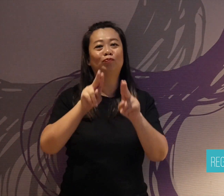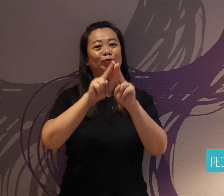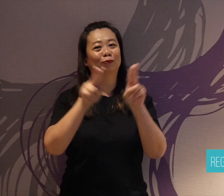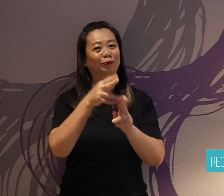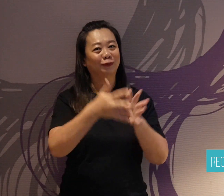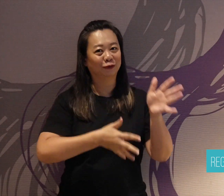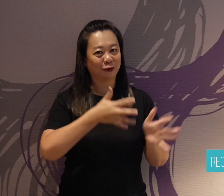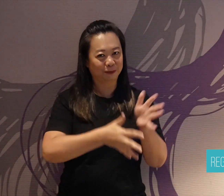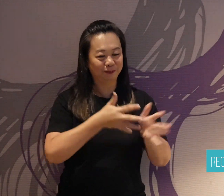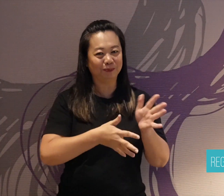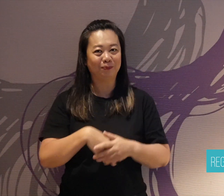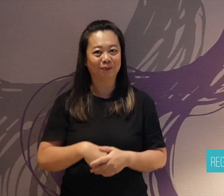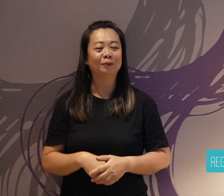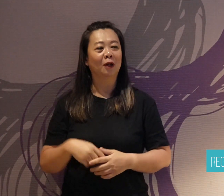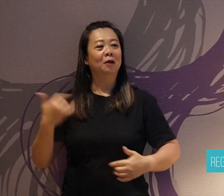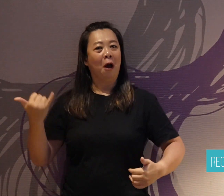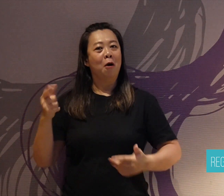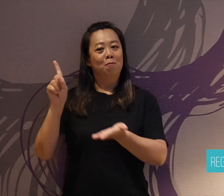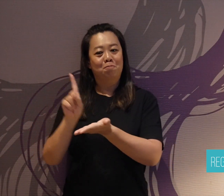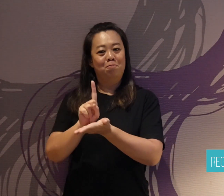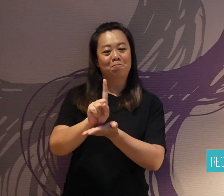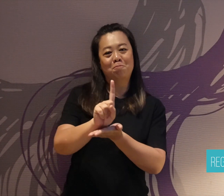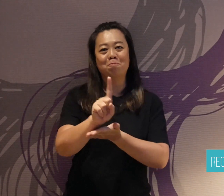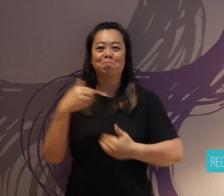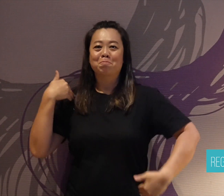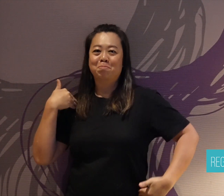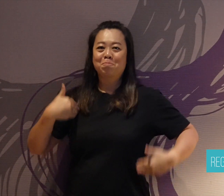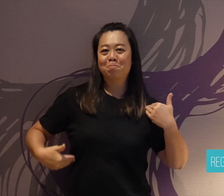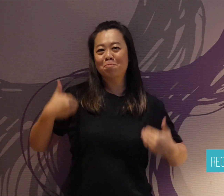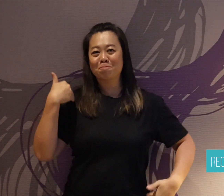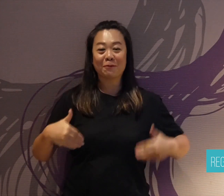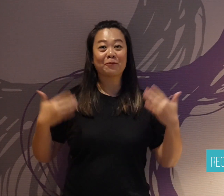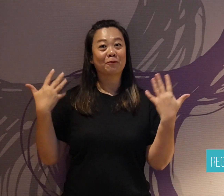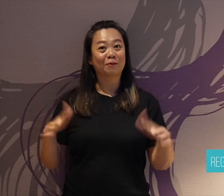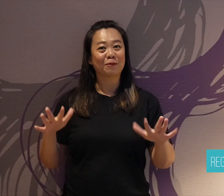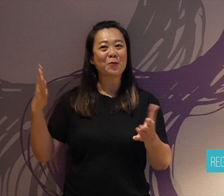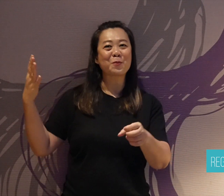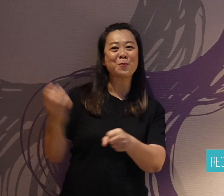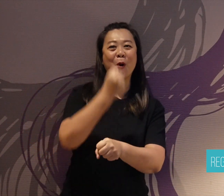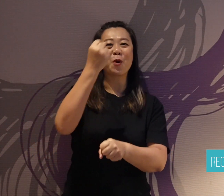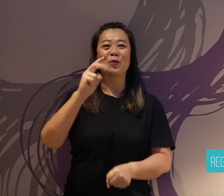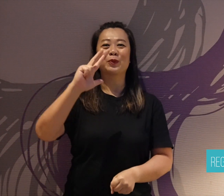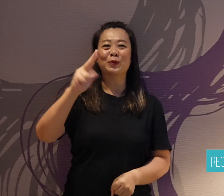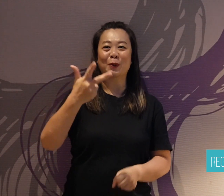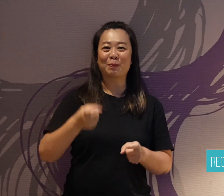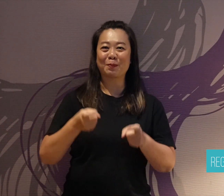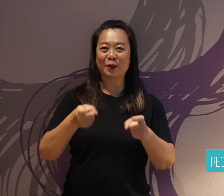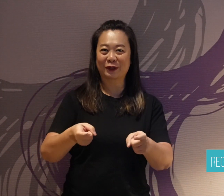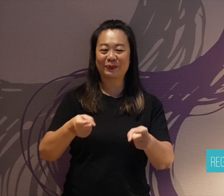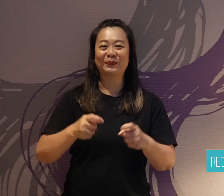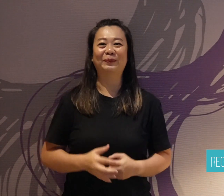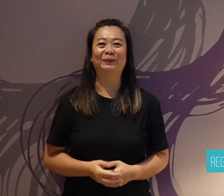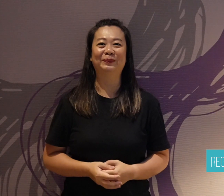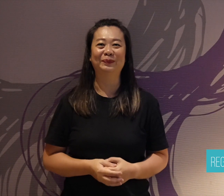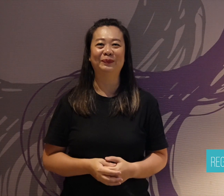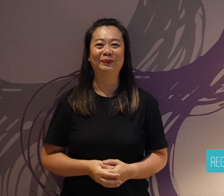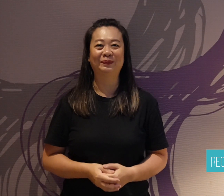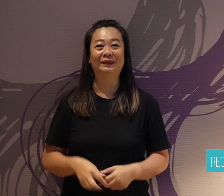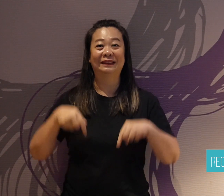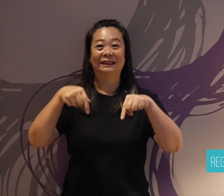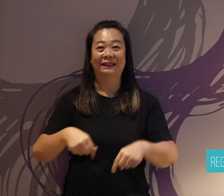Then he won the third prize. This year, the music video